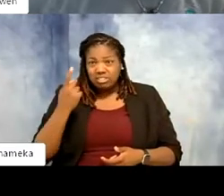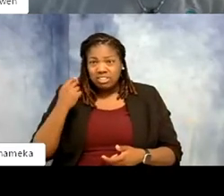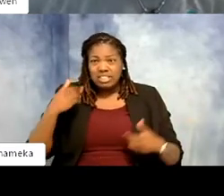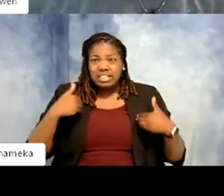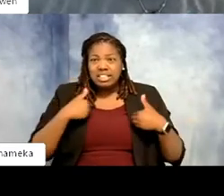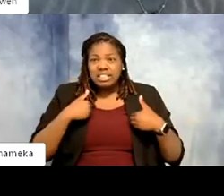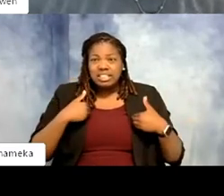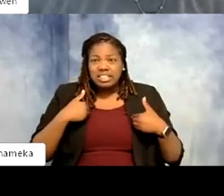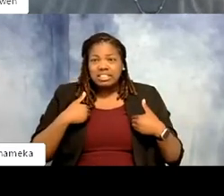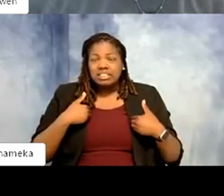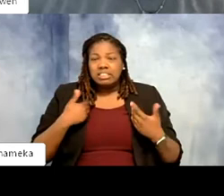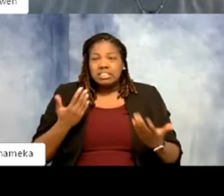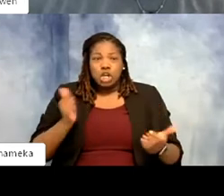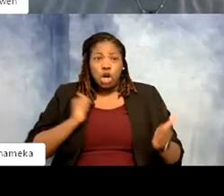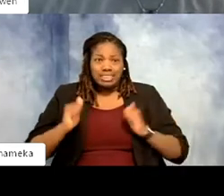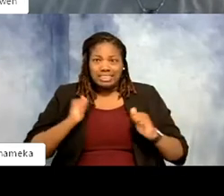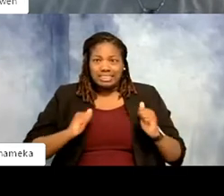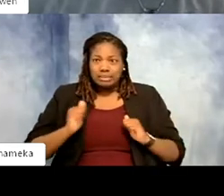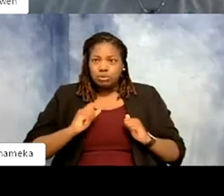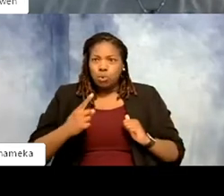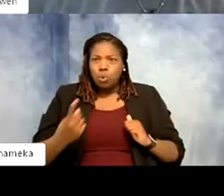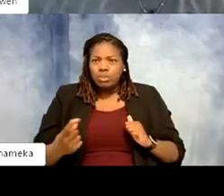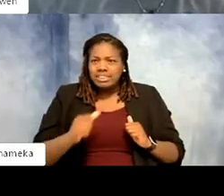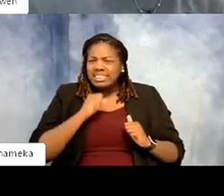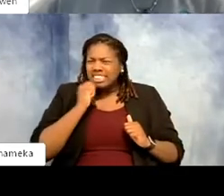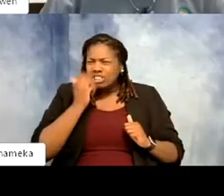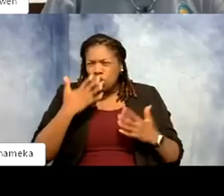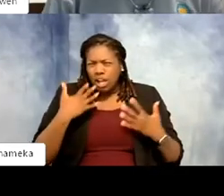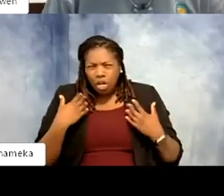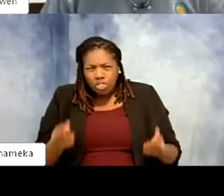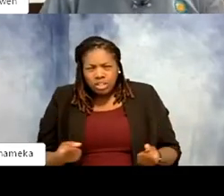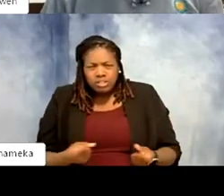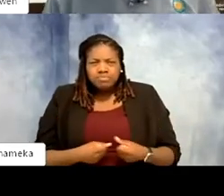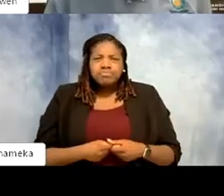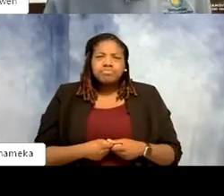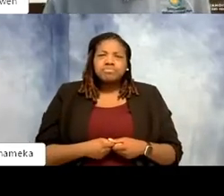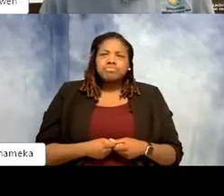on exhibit didn't look really healthy didn't have the exhibit that looked nice.